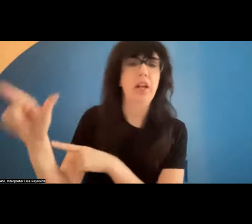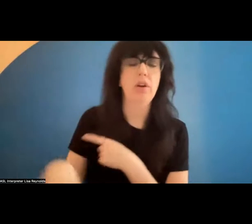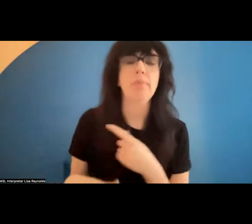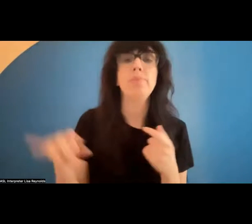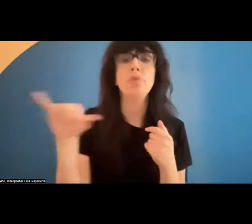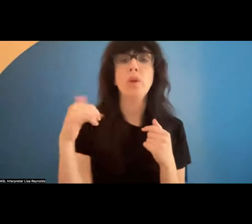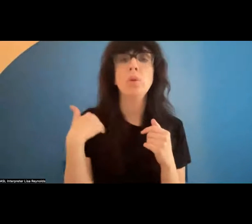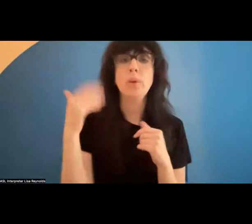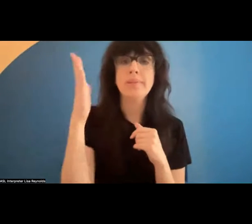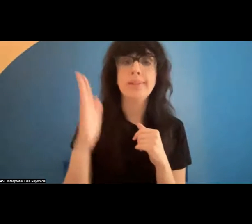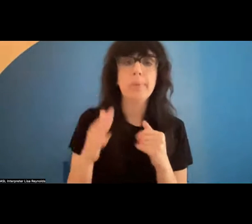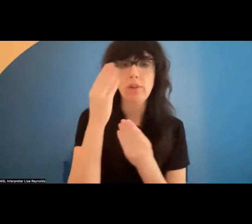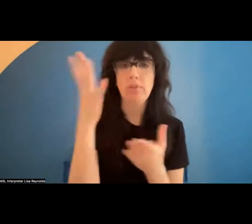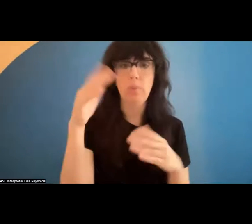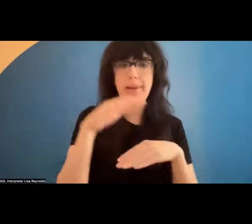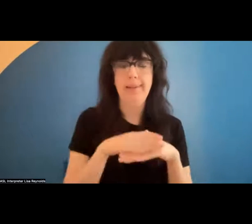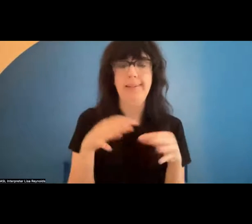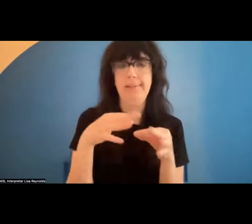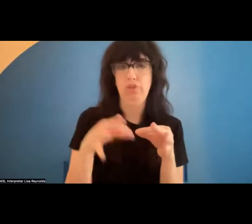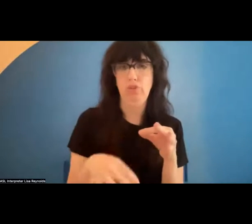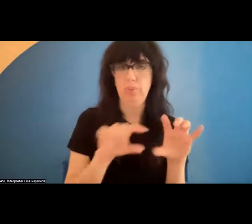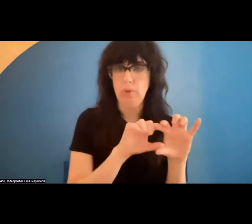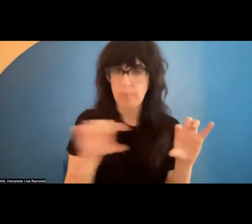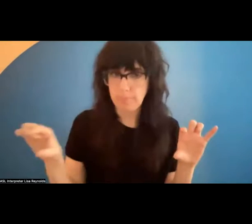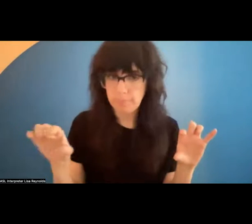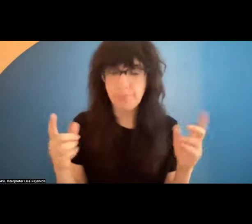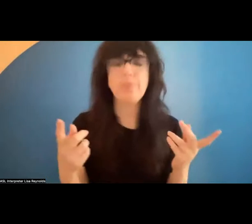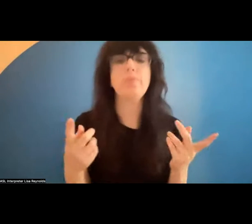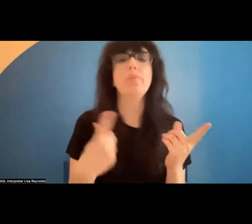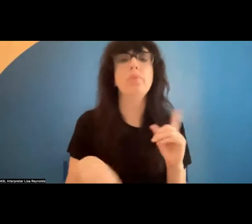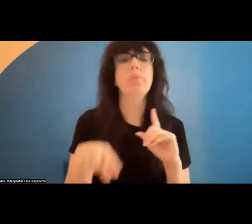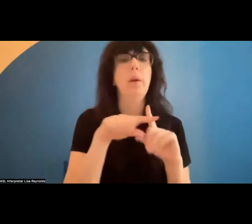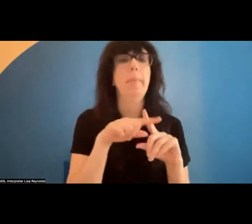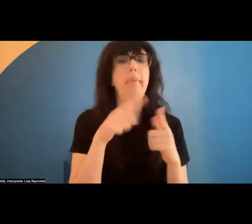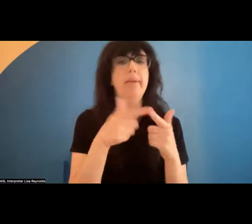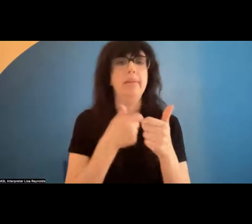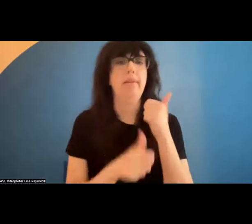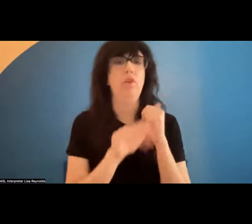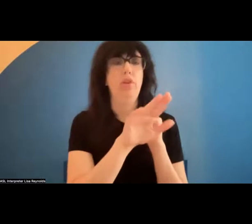, and under the Speakers module on the left side of your Whova web